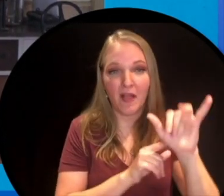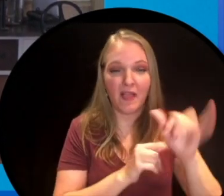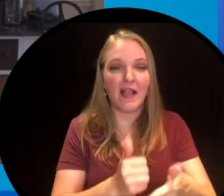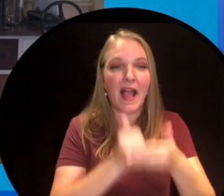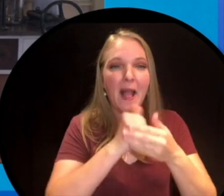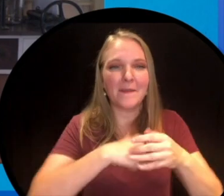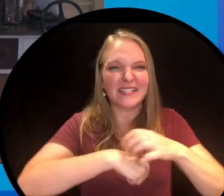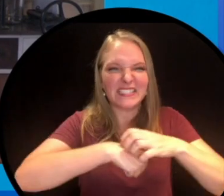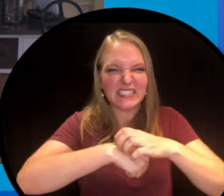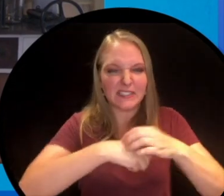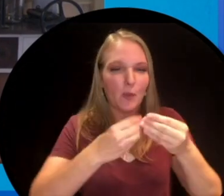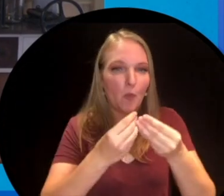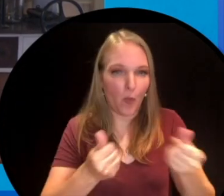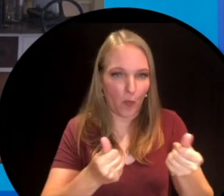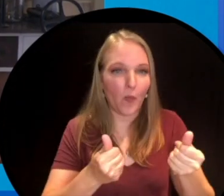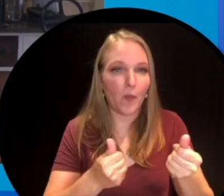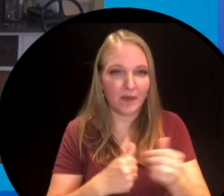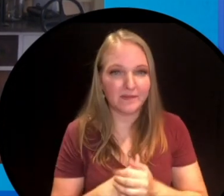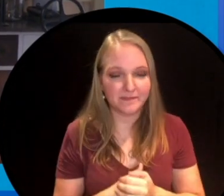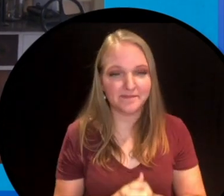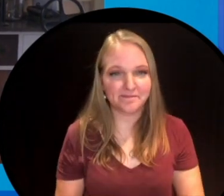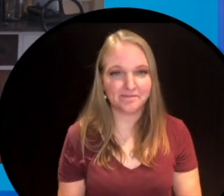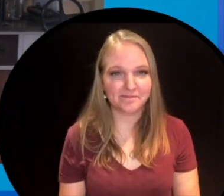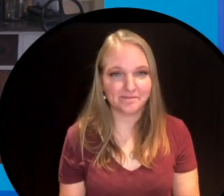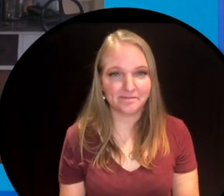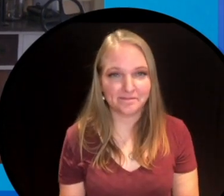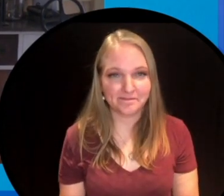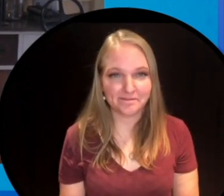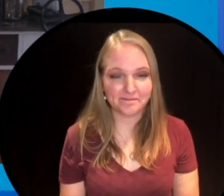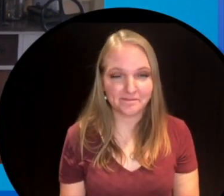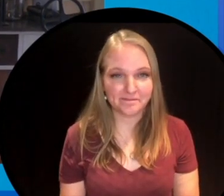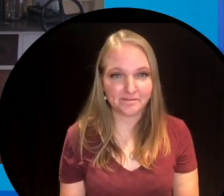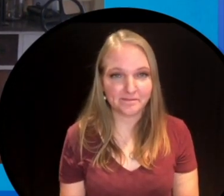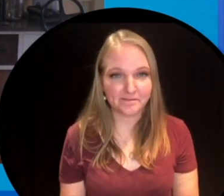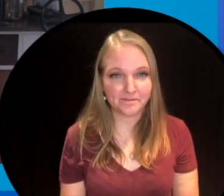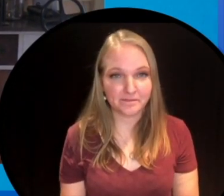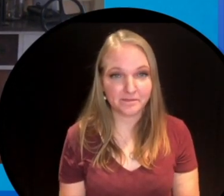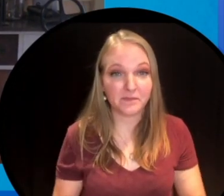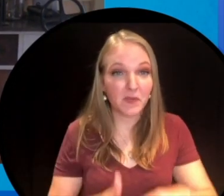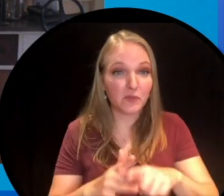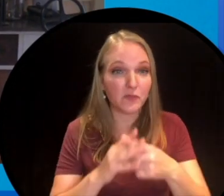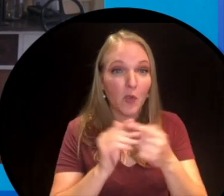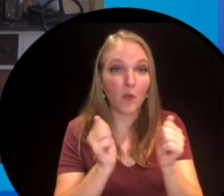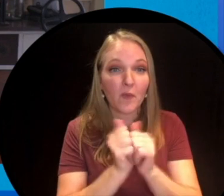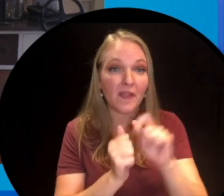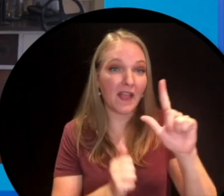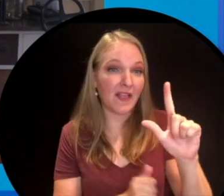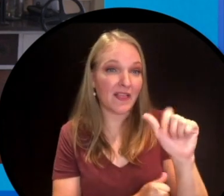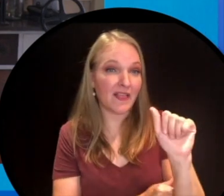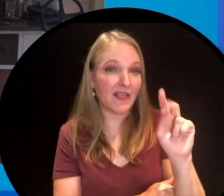that's what's going to take that sting away or the itchiness out of the bite so we're going to